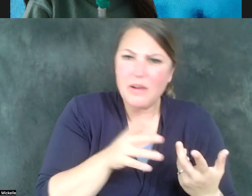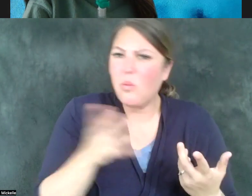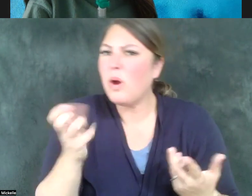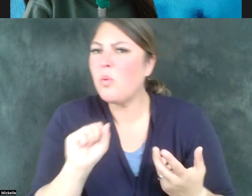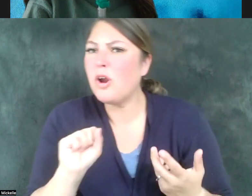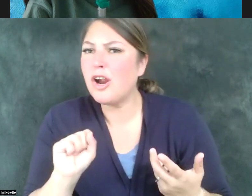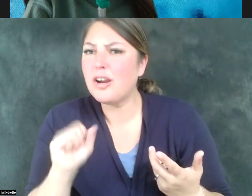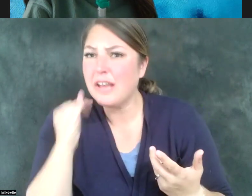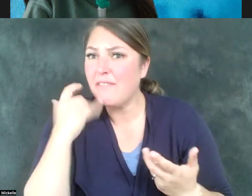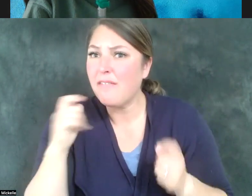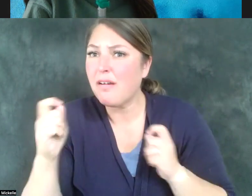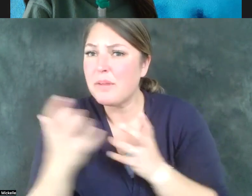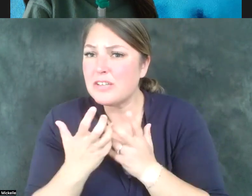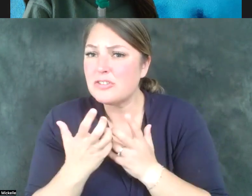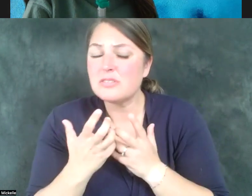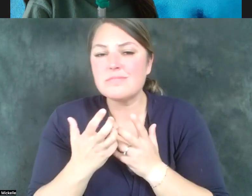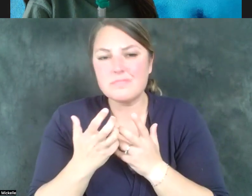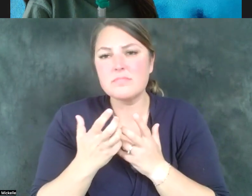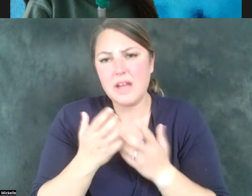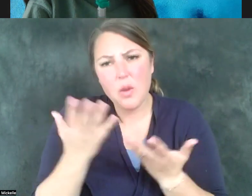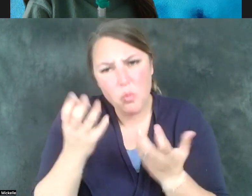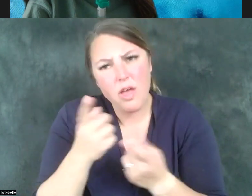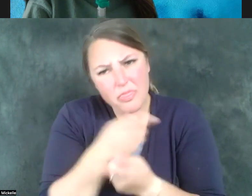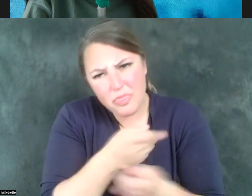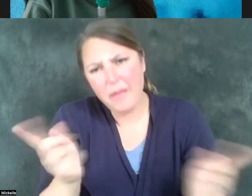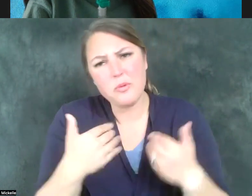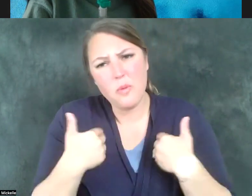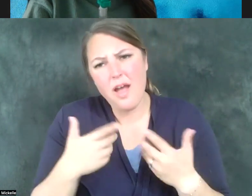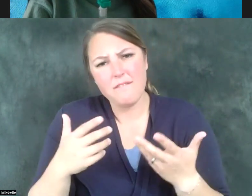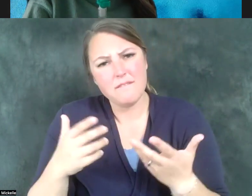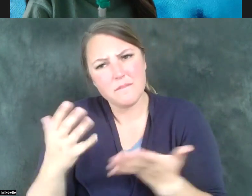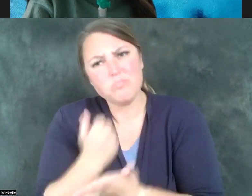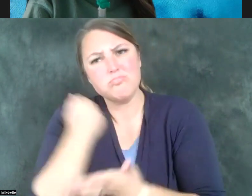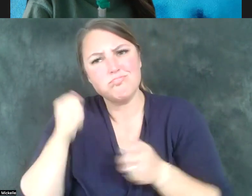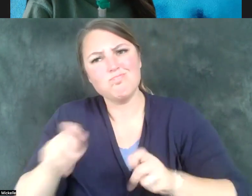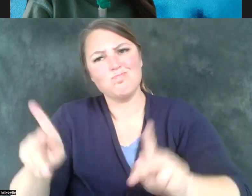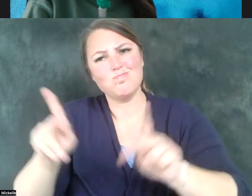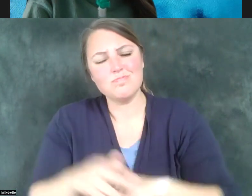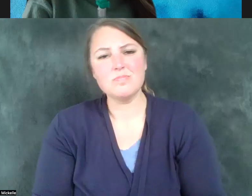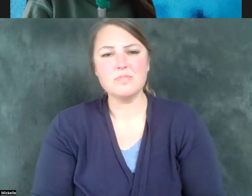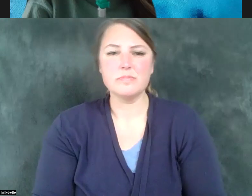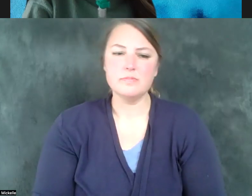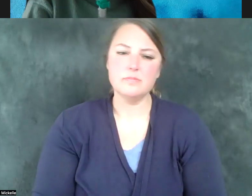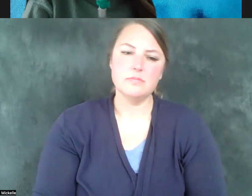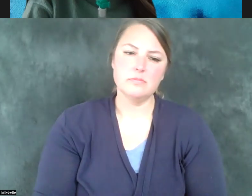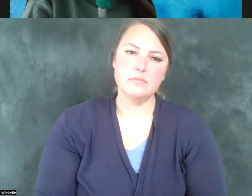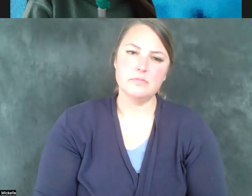accommodations, that they have that opportunity. So I think that one of the other, the last thing I'd say in answer to your